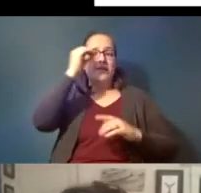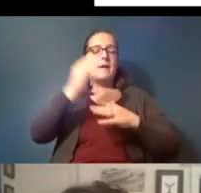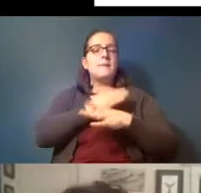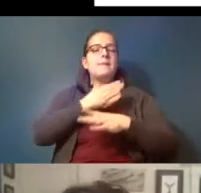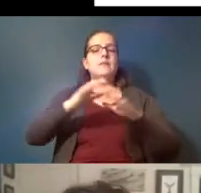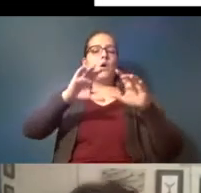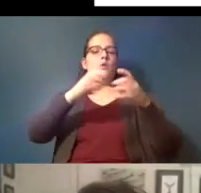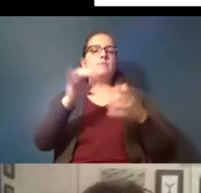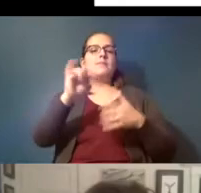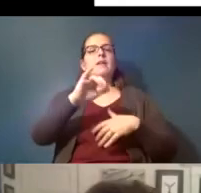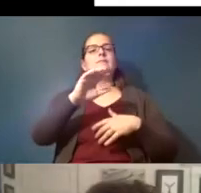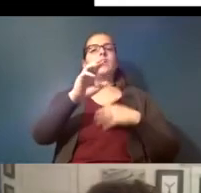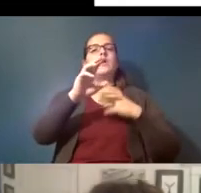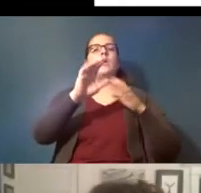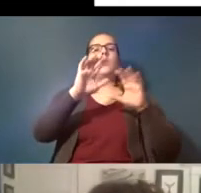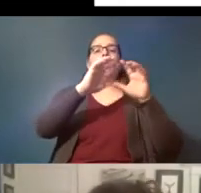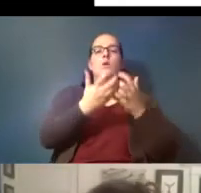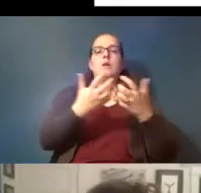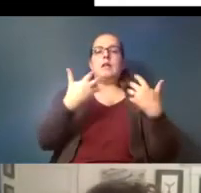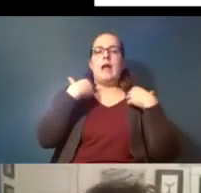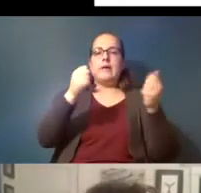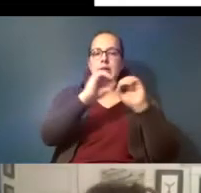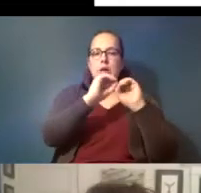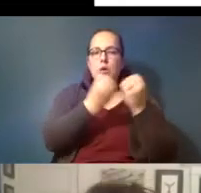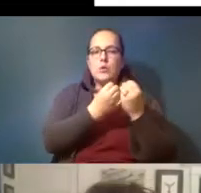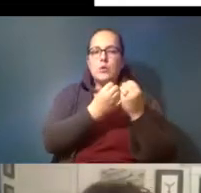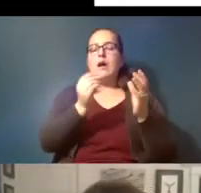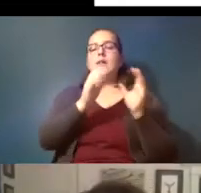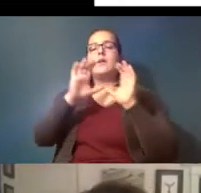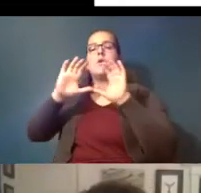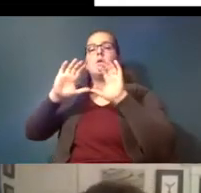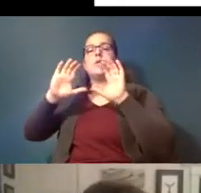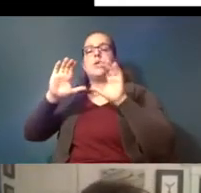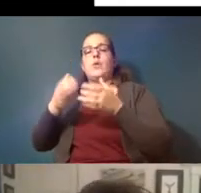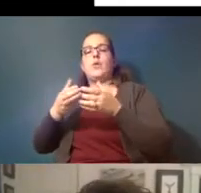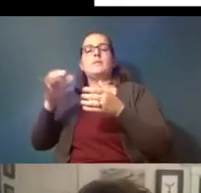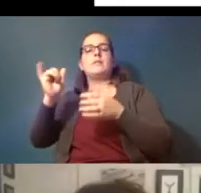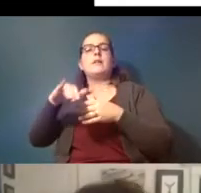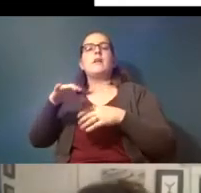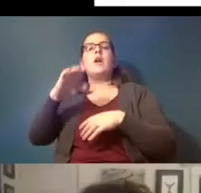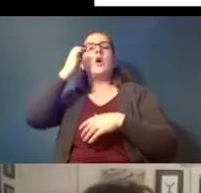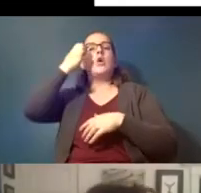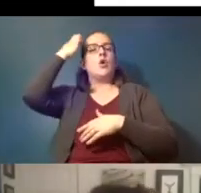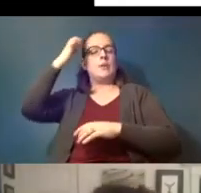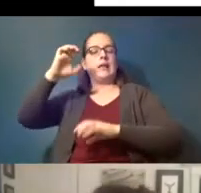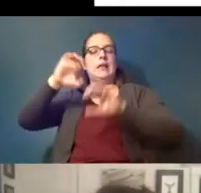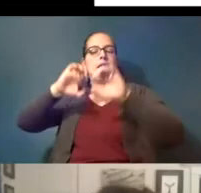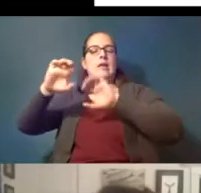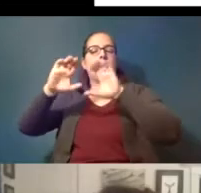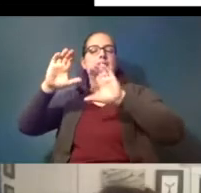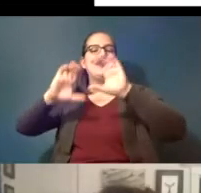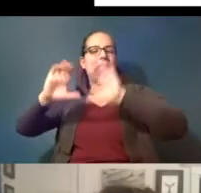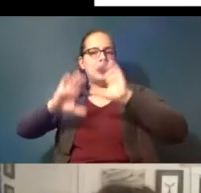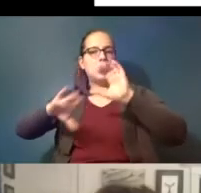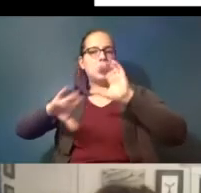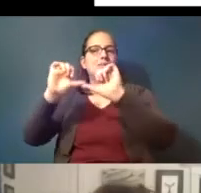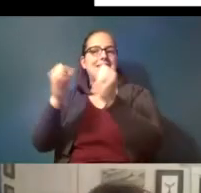like the world health organization and groups like the european chemicals agency which fallen falls